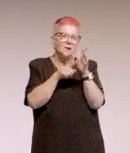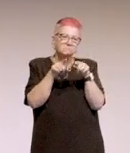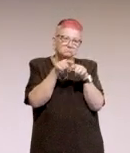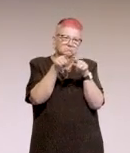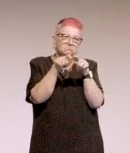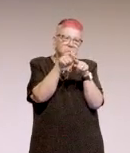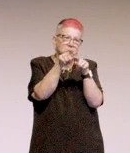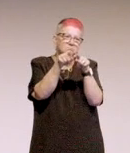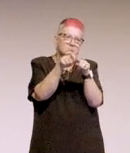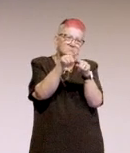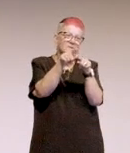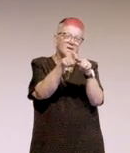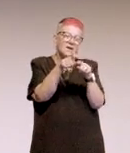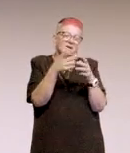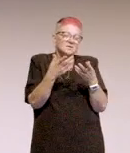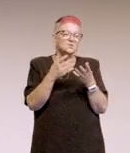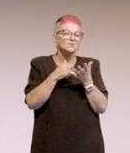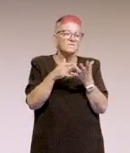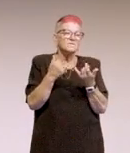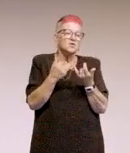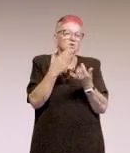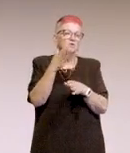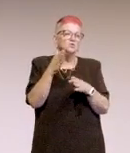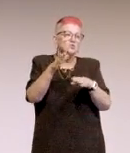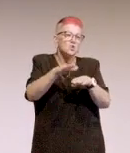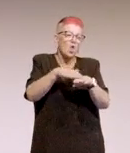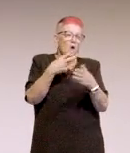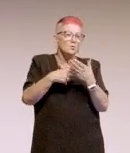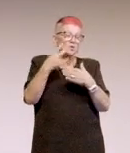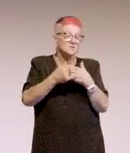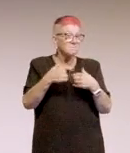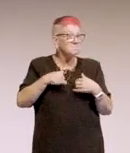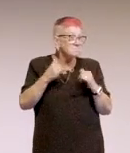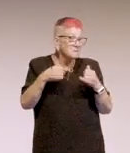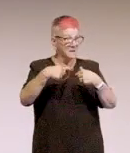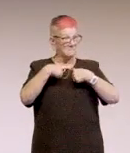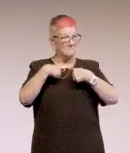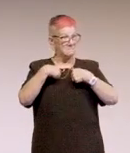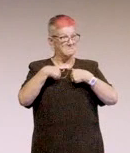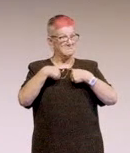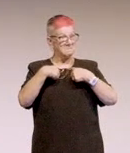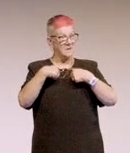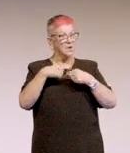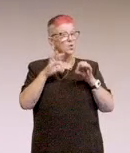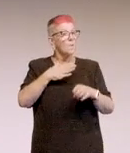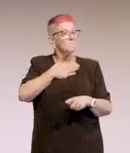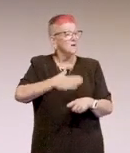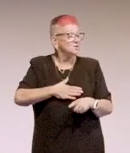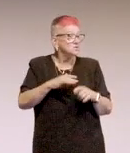off the screen. Maybe it's just me being impatient, though. Sorry about that.